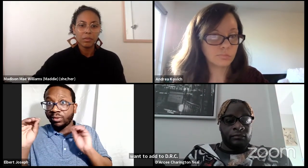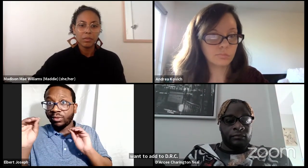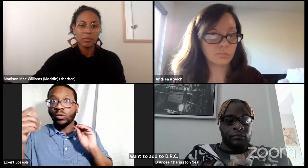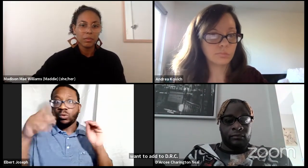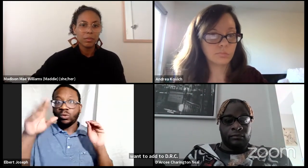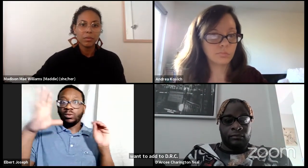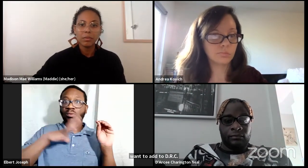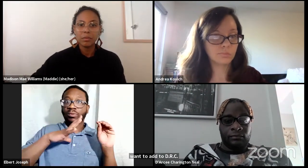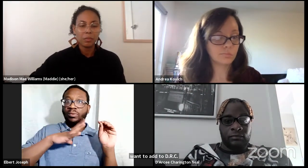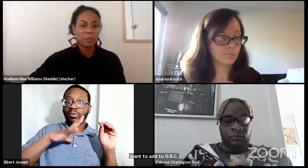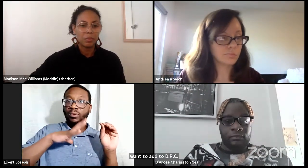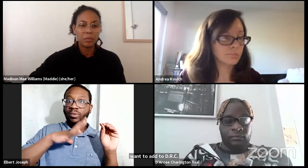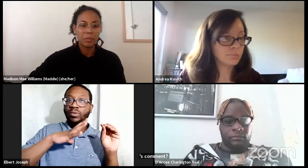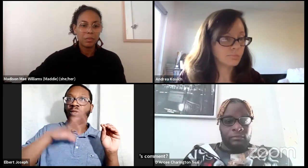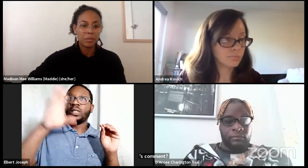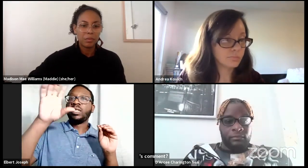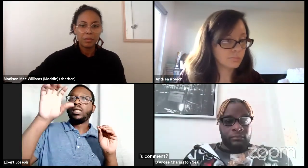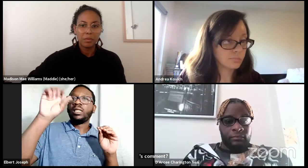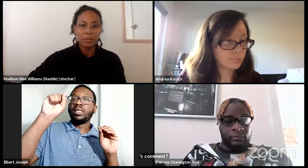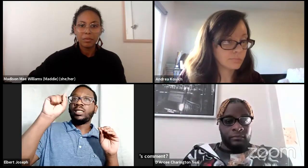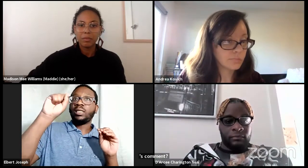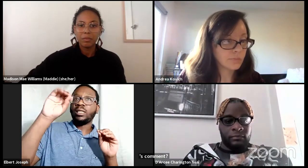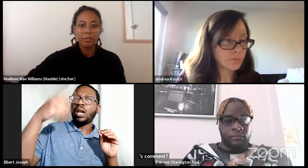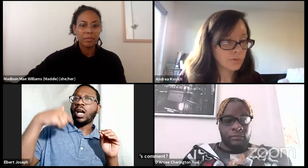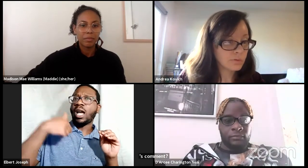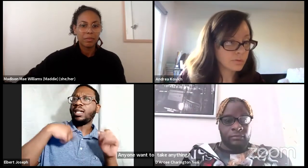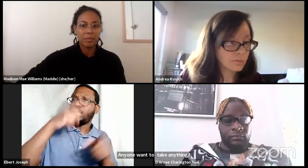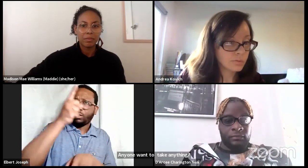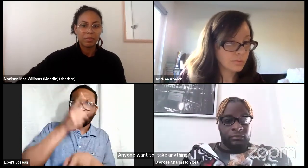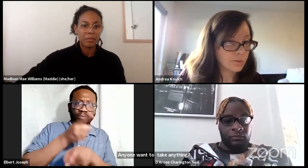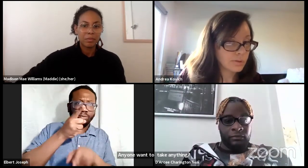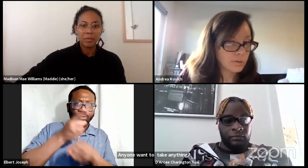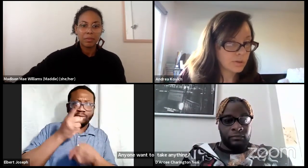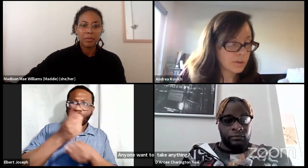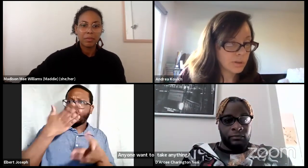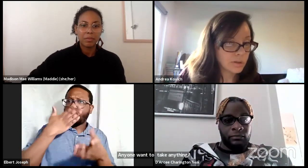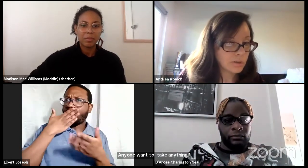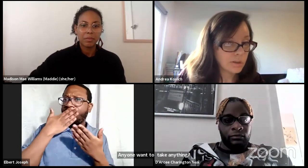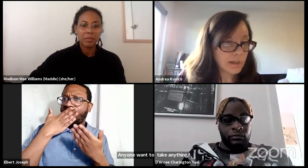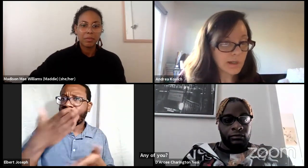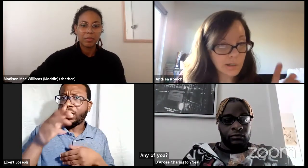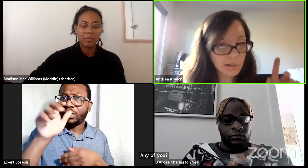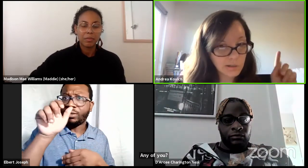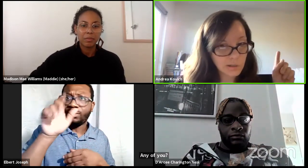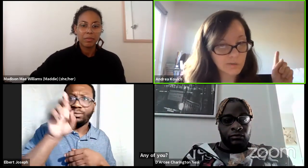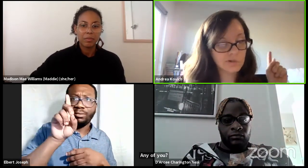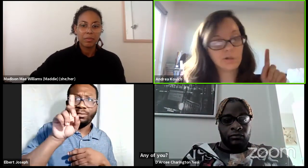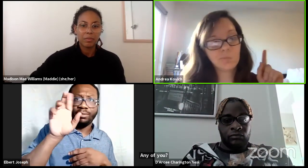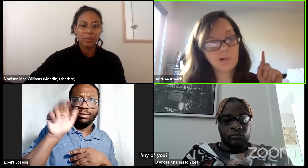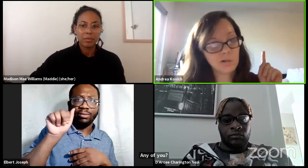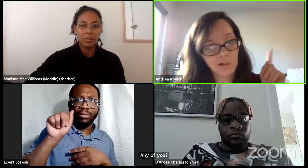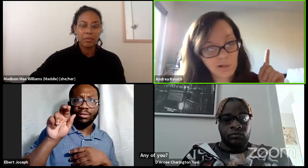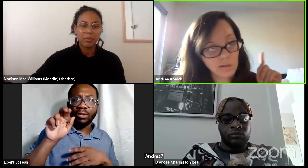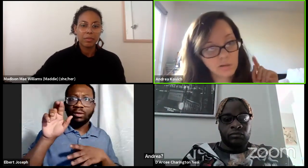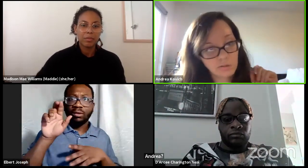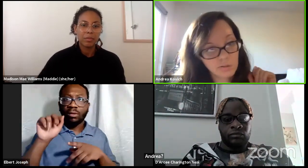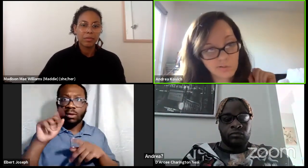Any of you Andrea or Maddie? Hi, I have something to add